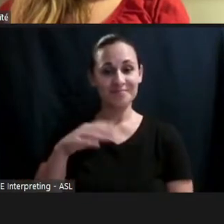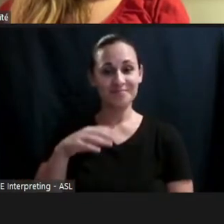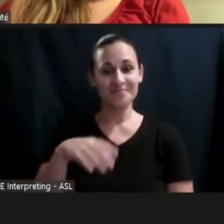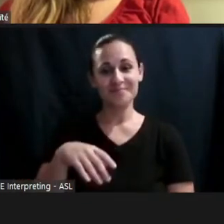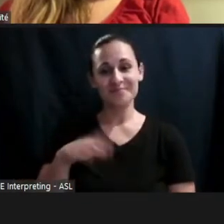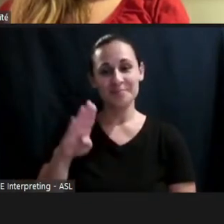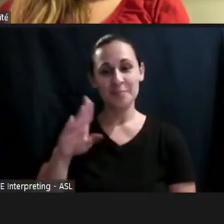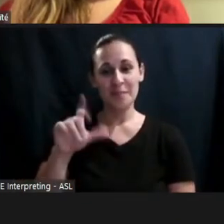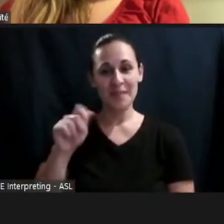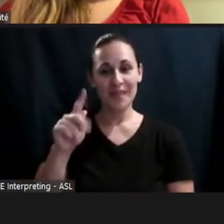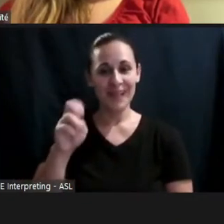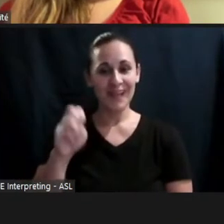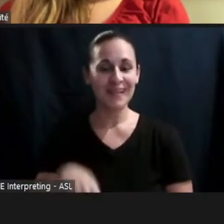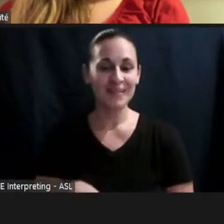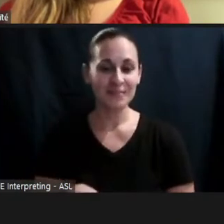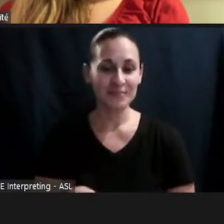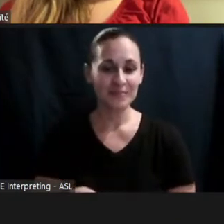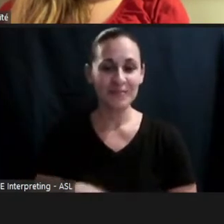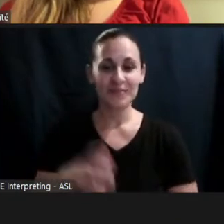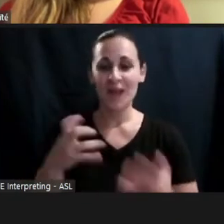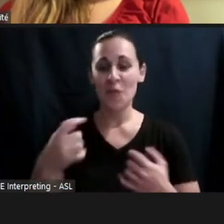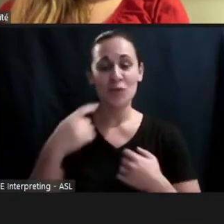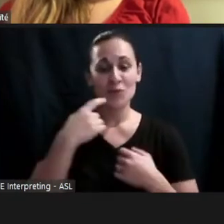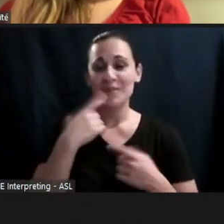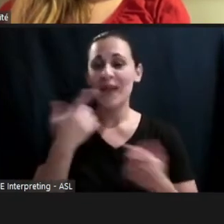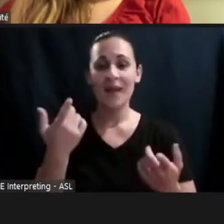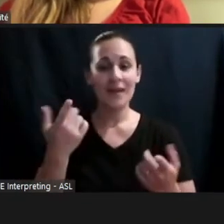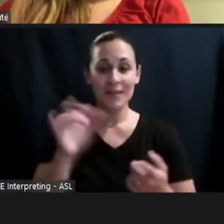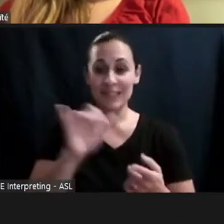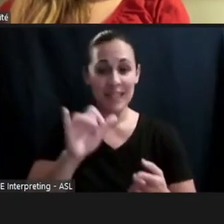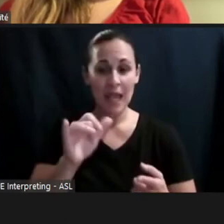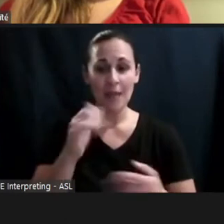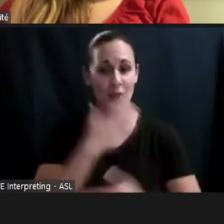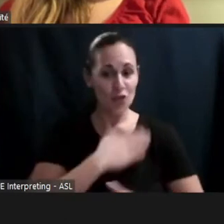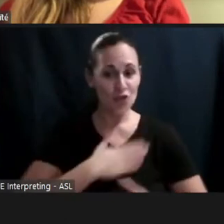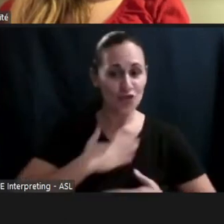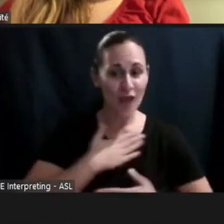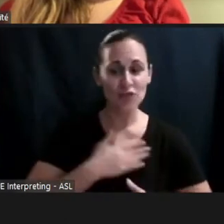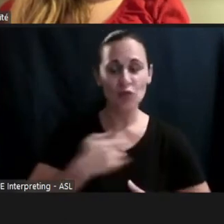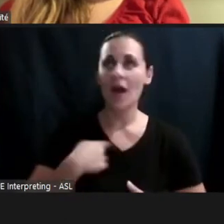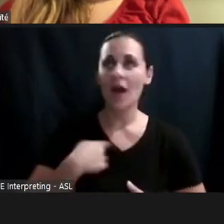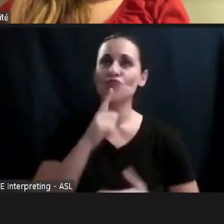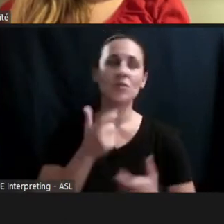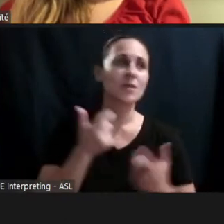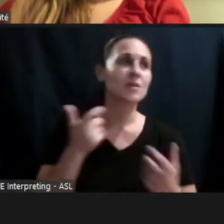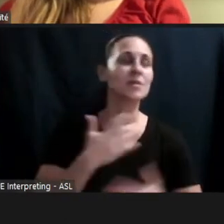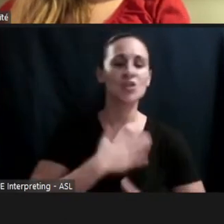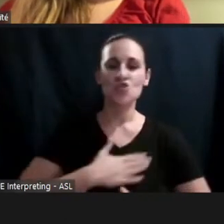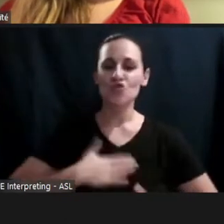I am tremendously grateful to all of the panelists and all they brought